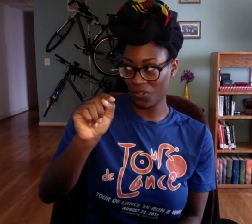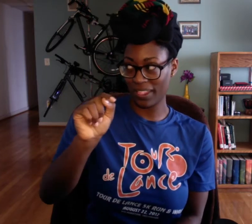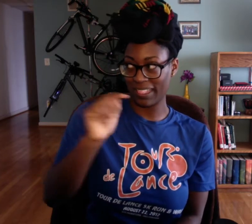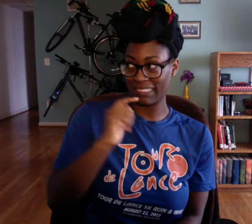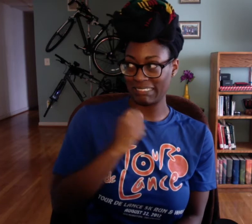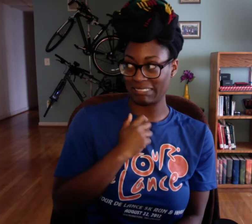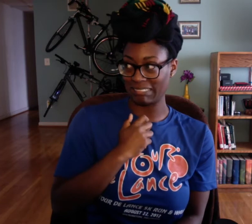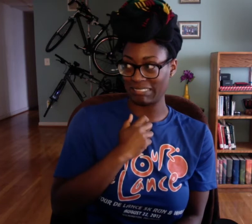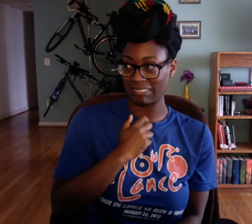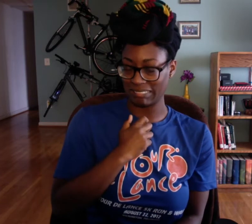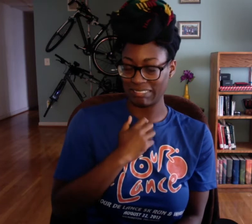I think.